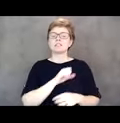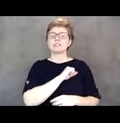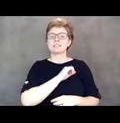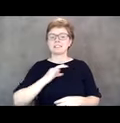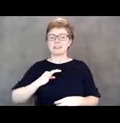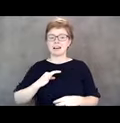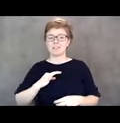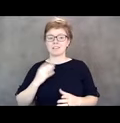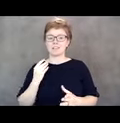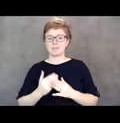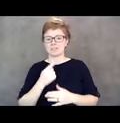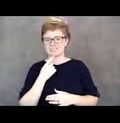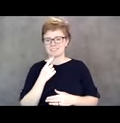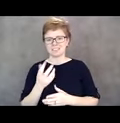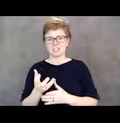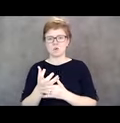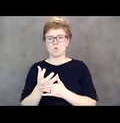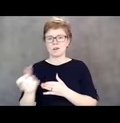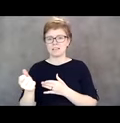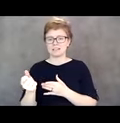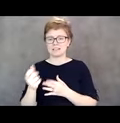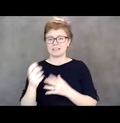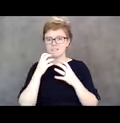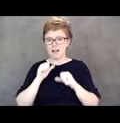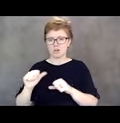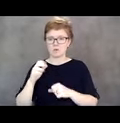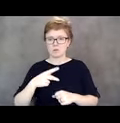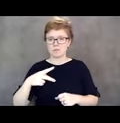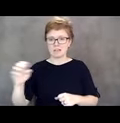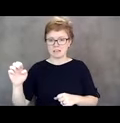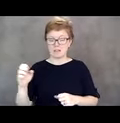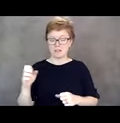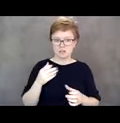that's a waste of valuable PPE. When he was admitted to the hospital,